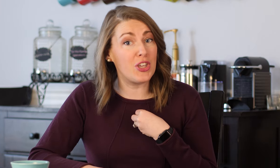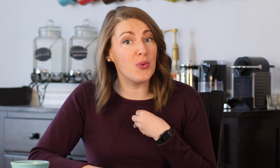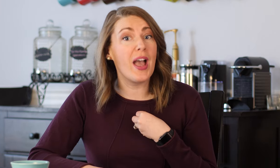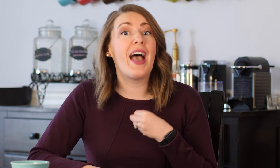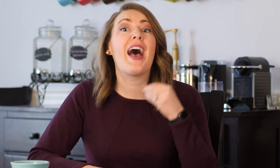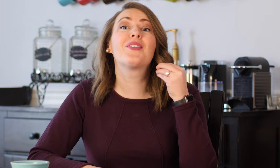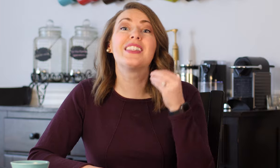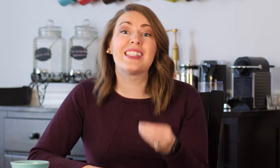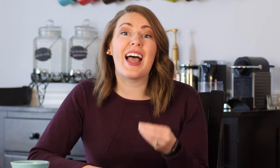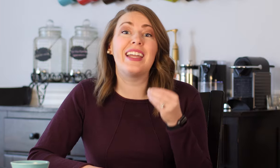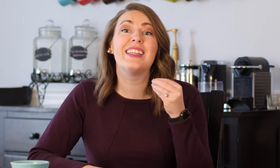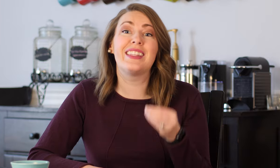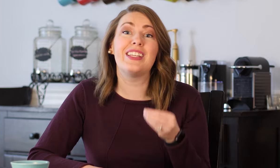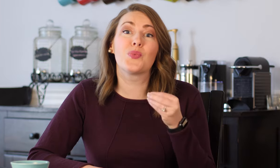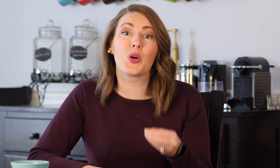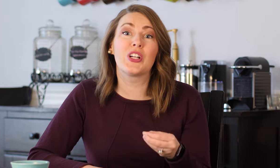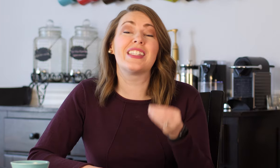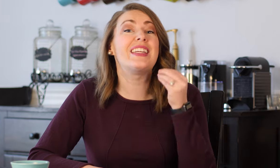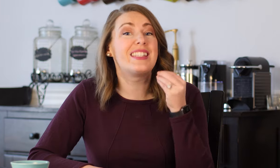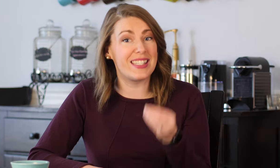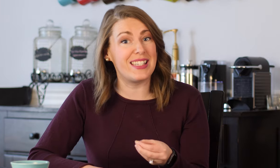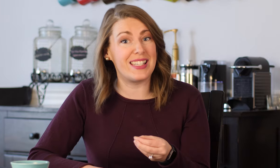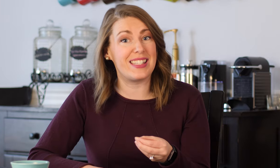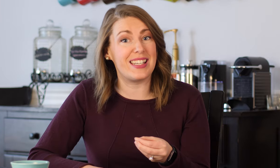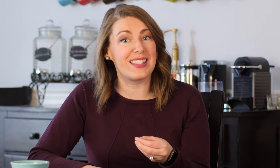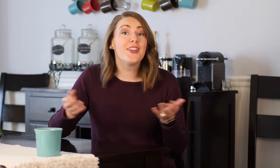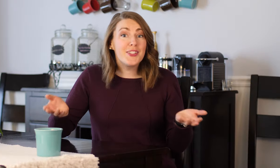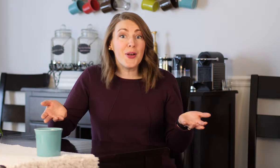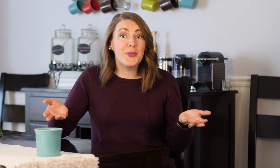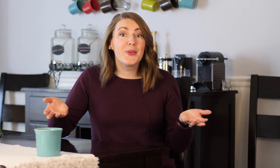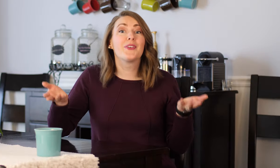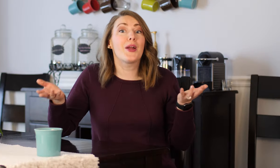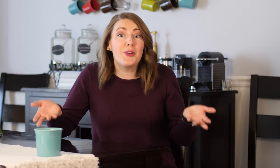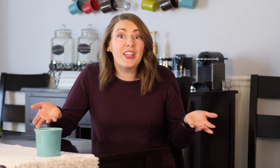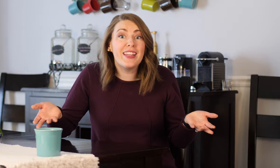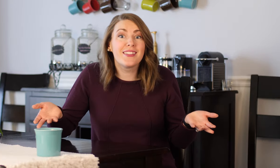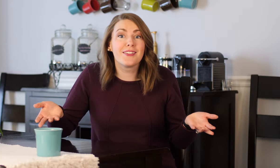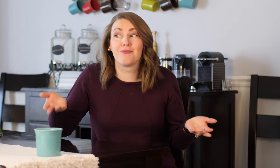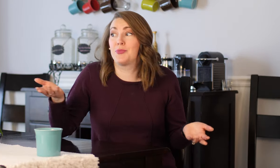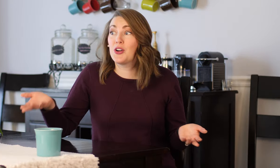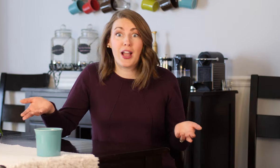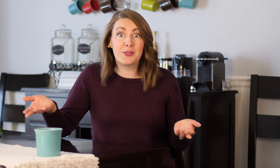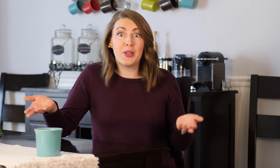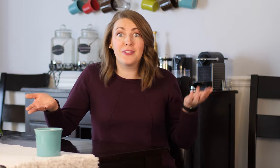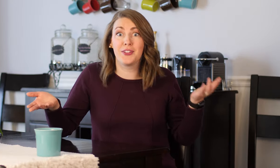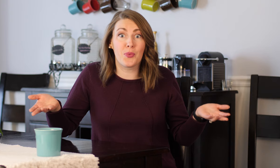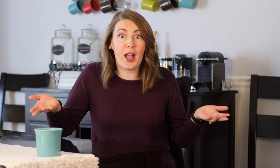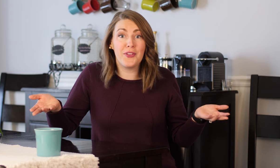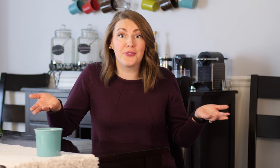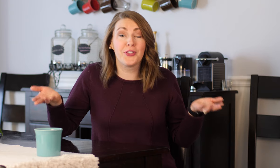you how to sign these words in sentences. So grab your kids, your husband, your wife,